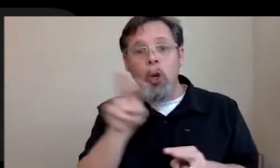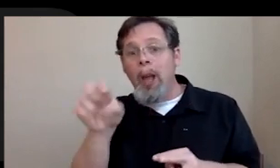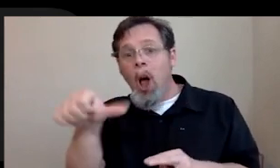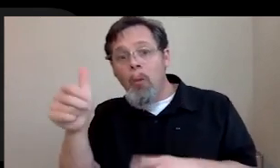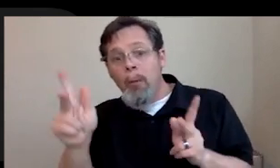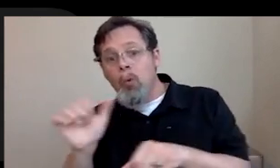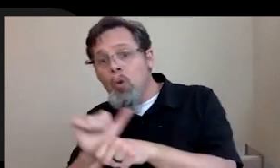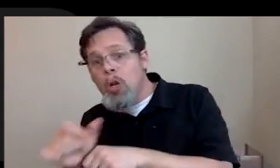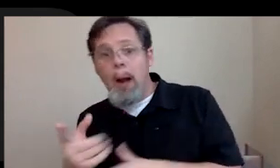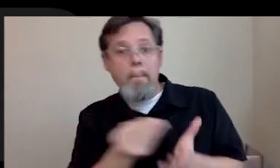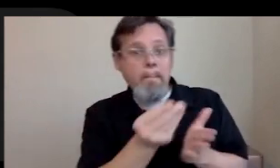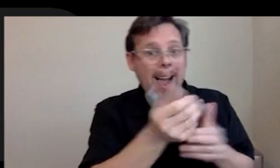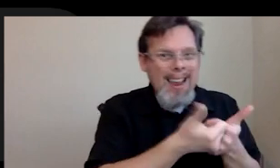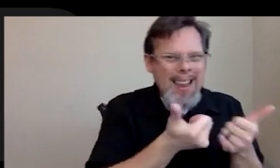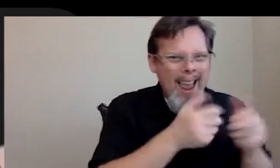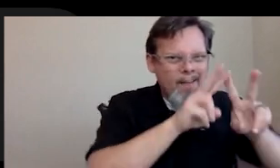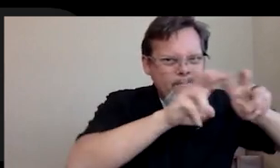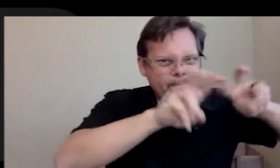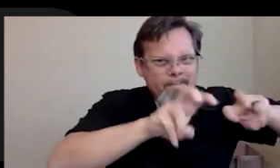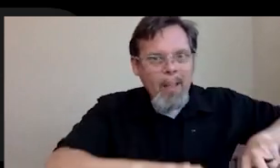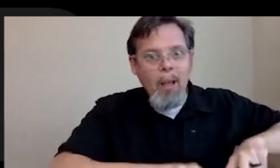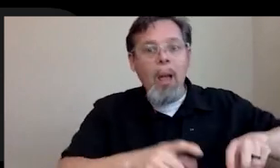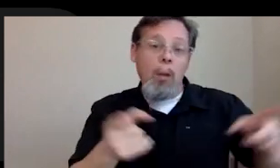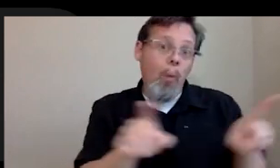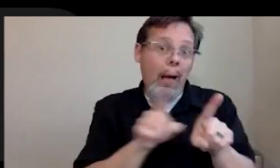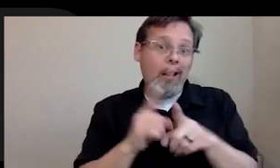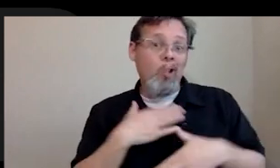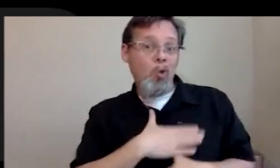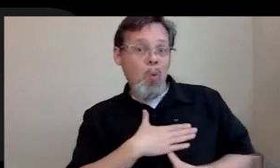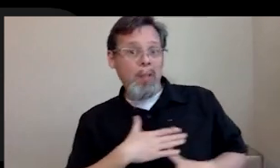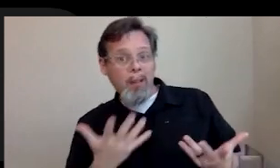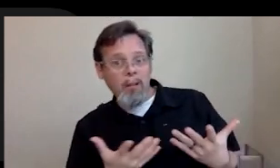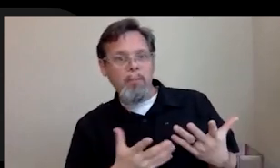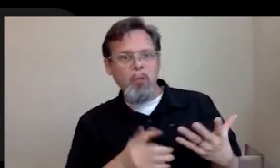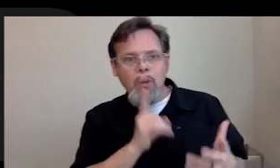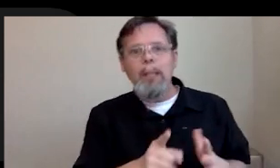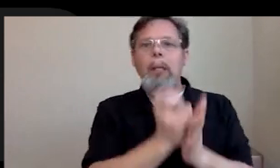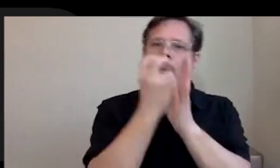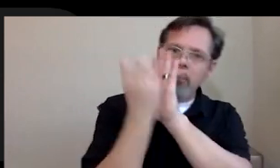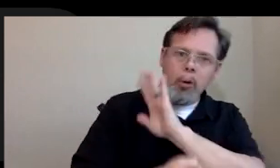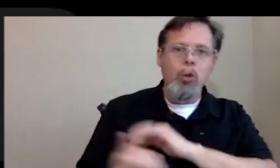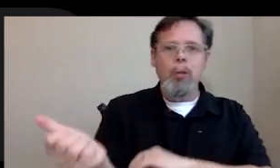buying games and trying to dissect them as well as enjoy them. Like you really need to immerse yourself in what you believe you want to do,